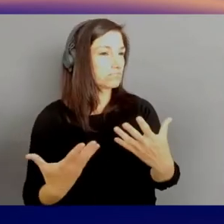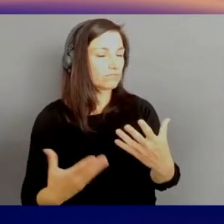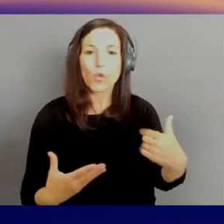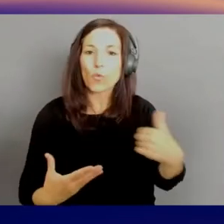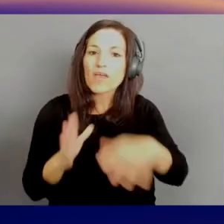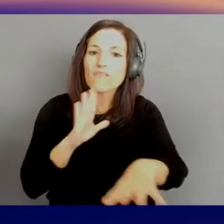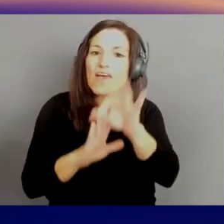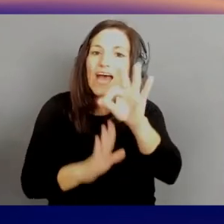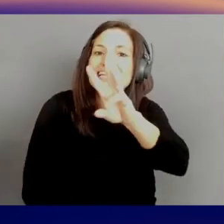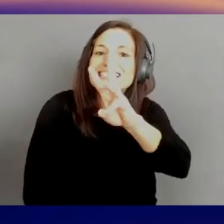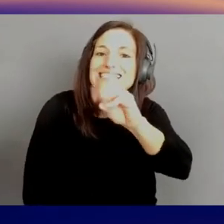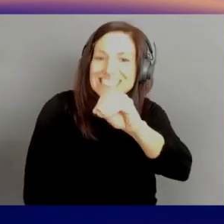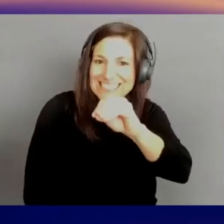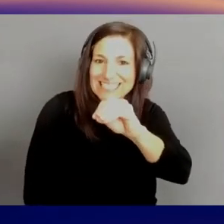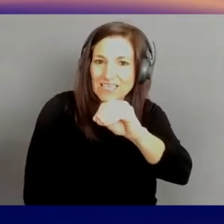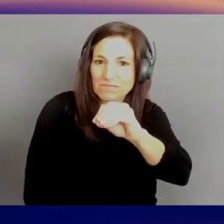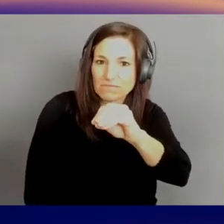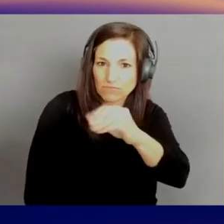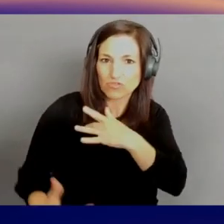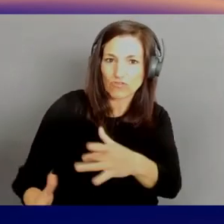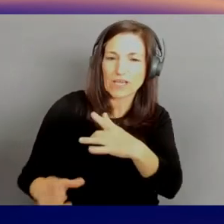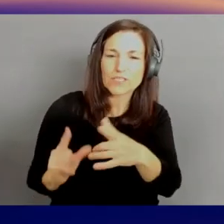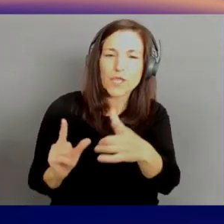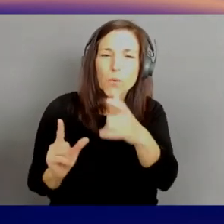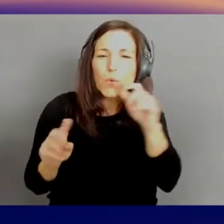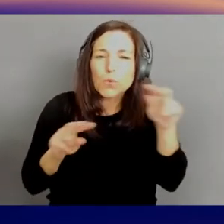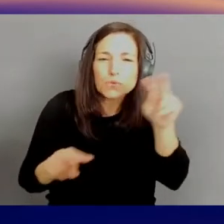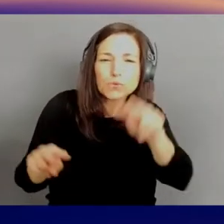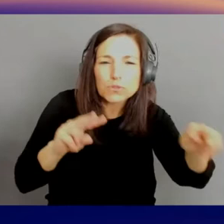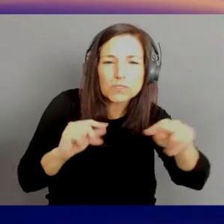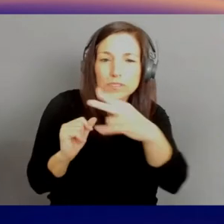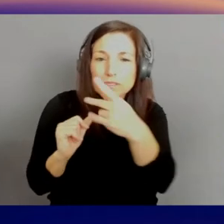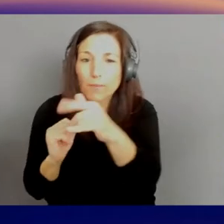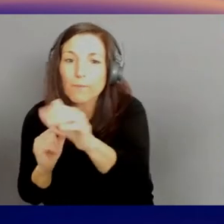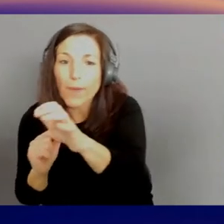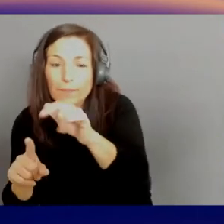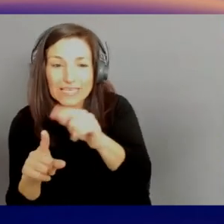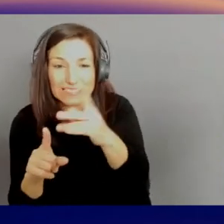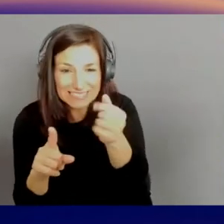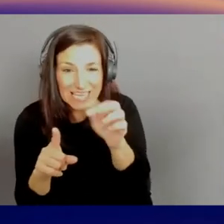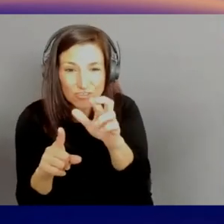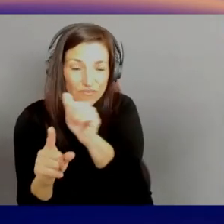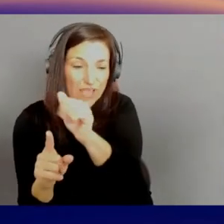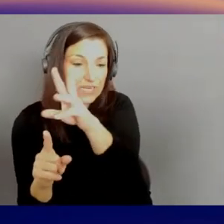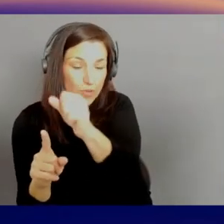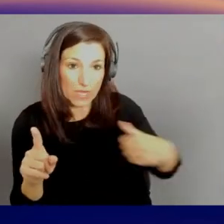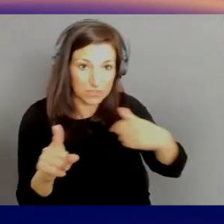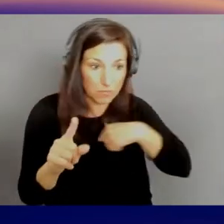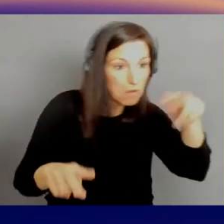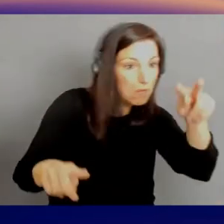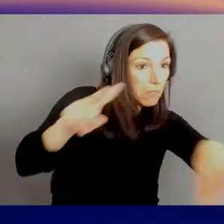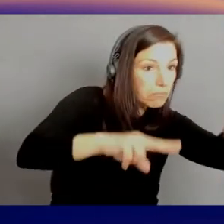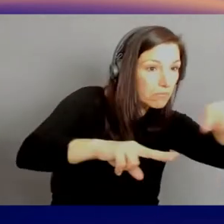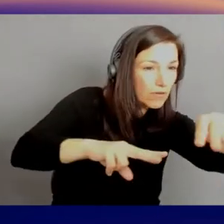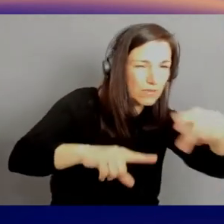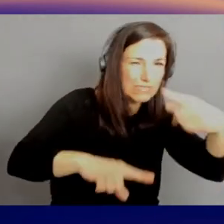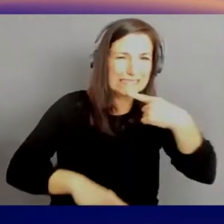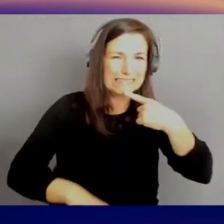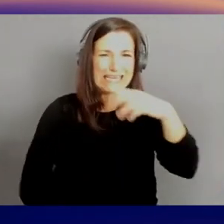in the Commercial Sector and the Public Sector of AWS. And what we came up with was, 60 is too many. So we down-selected and voted, and down-selected,